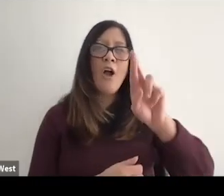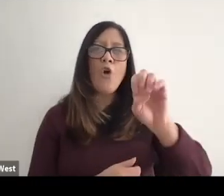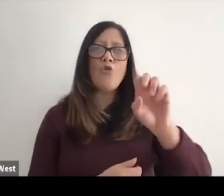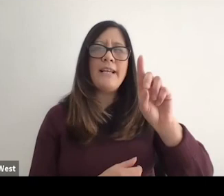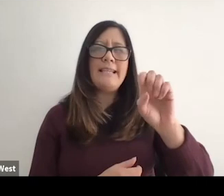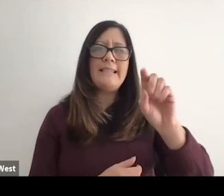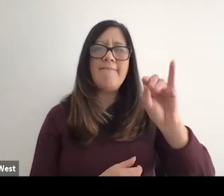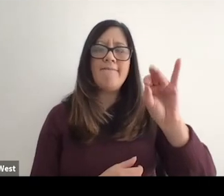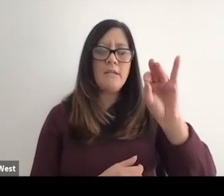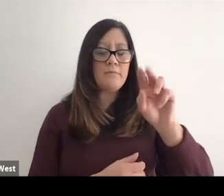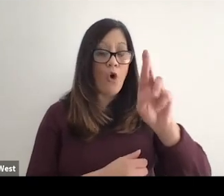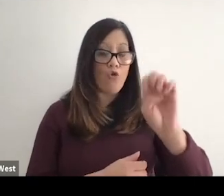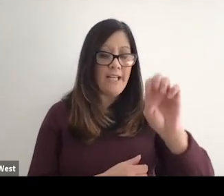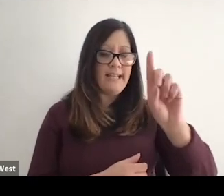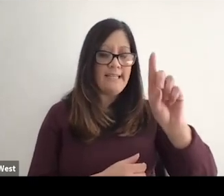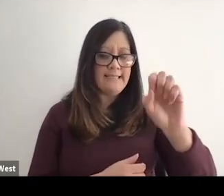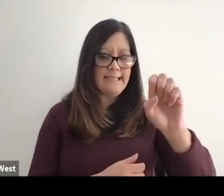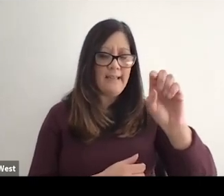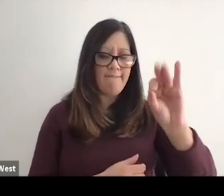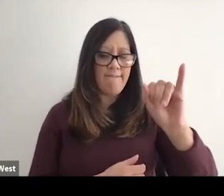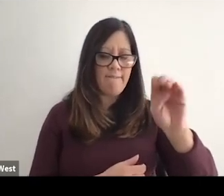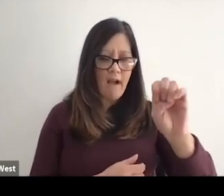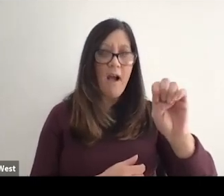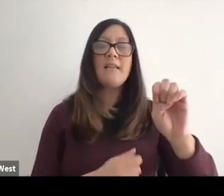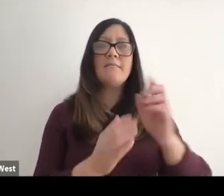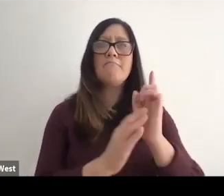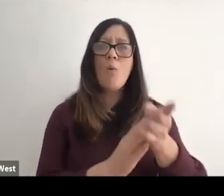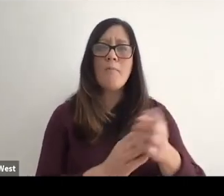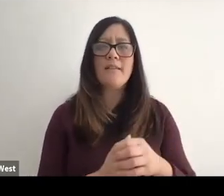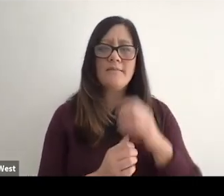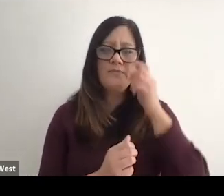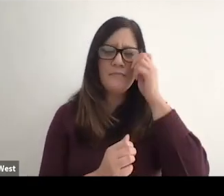because the redefining moment is critical. The redefining moment is how we.